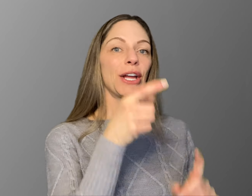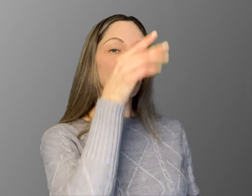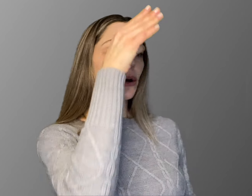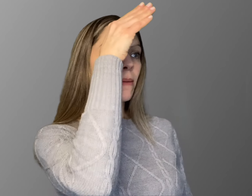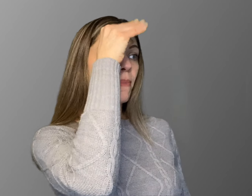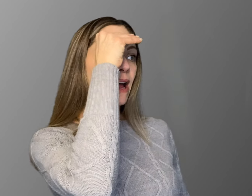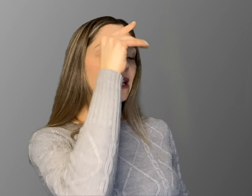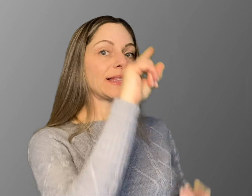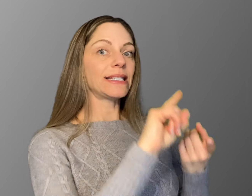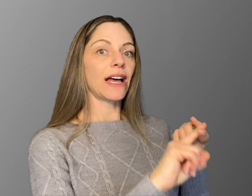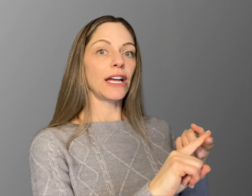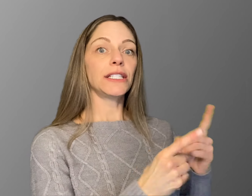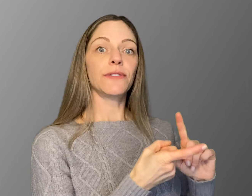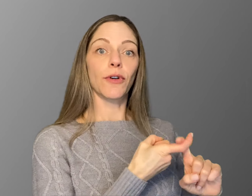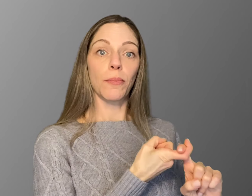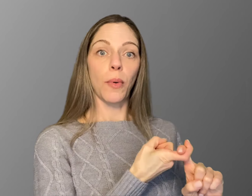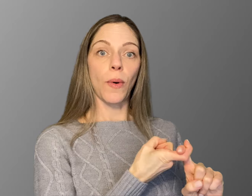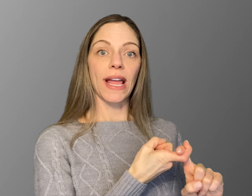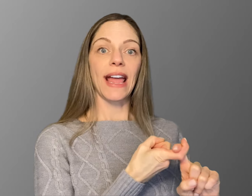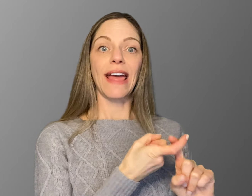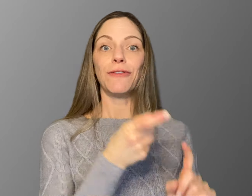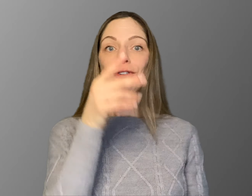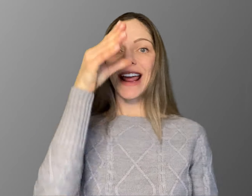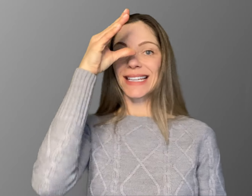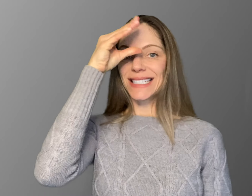You're combining the signs for "boy" and "friend."